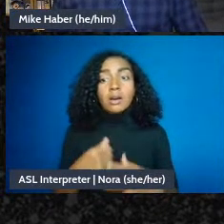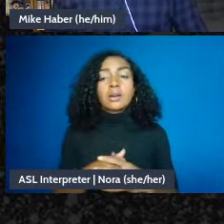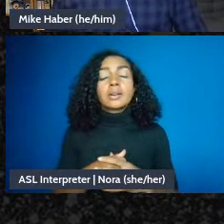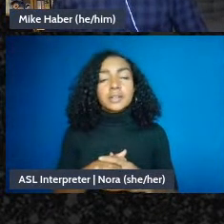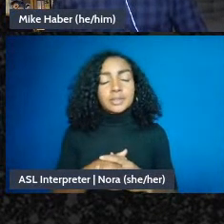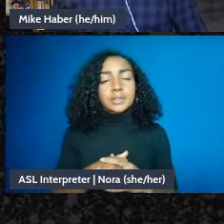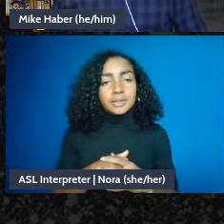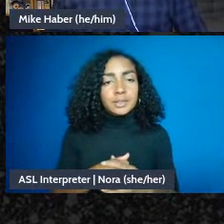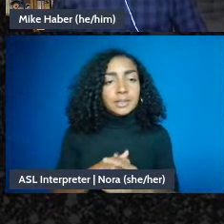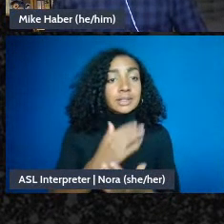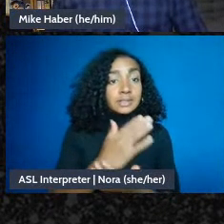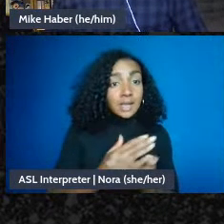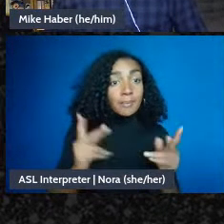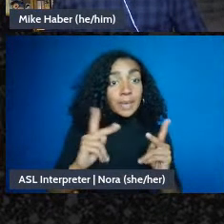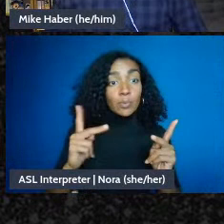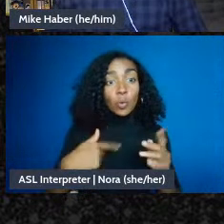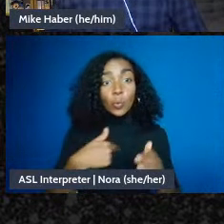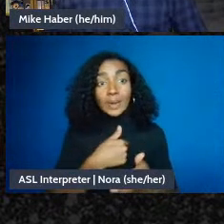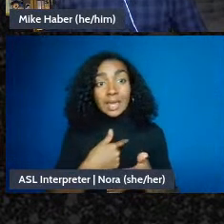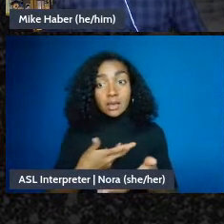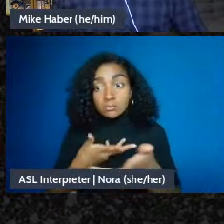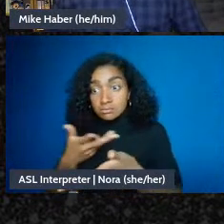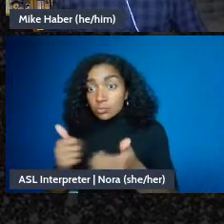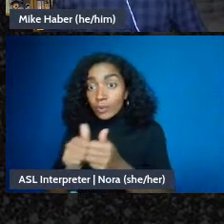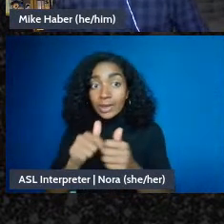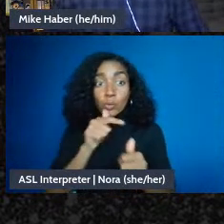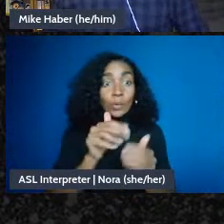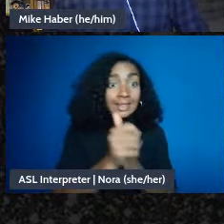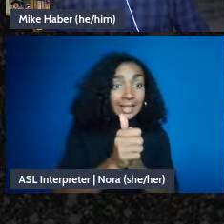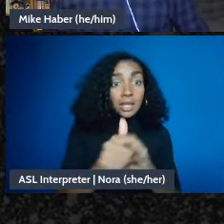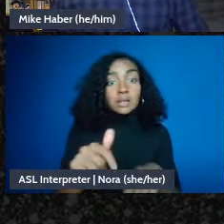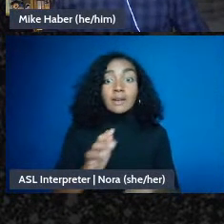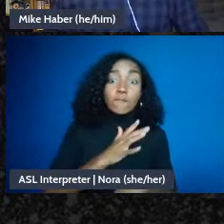in our communities with - let's make sure that we are that we are being led by the people in